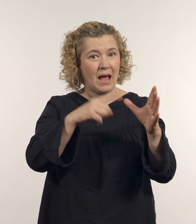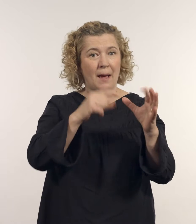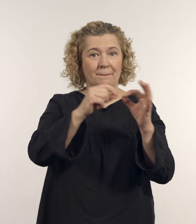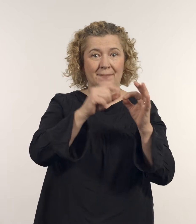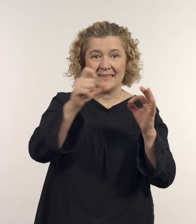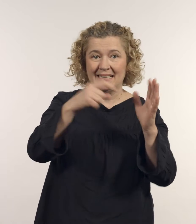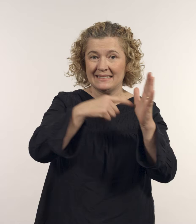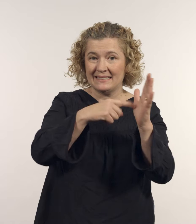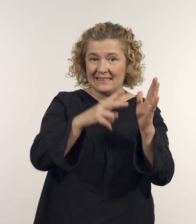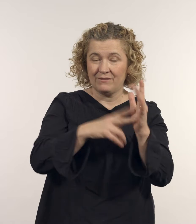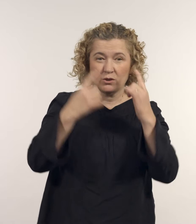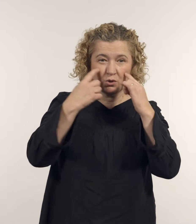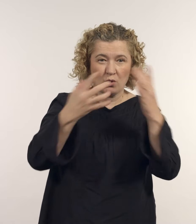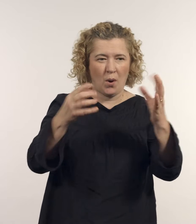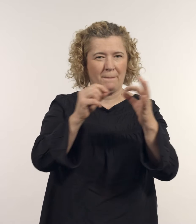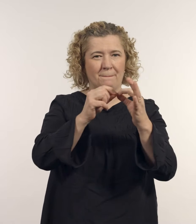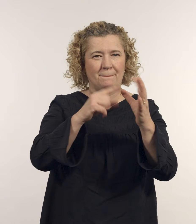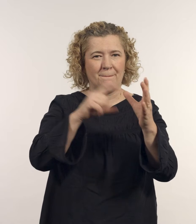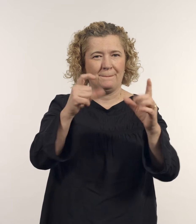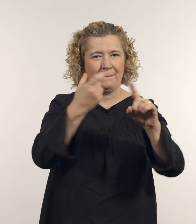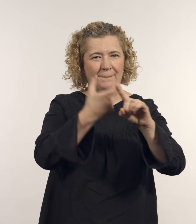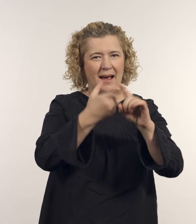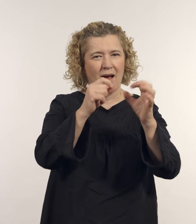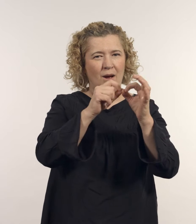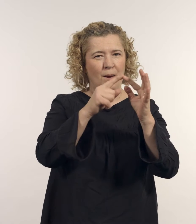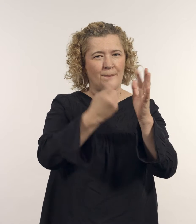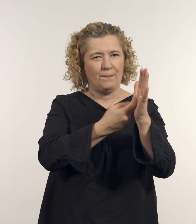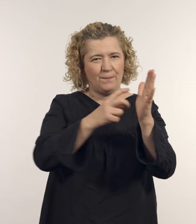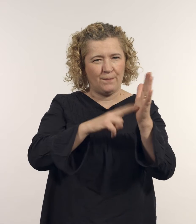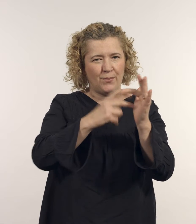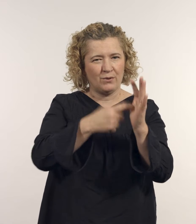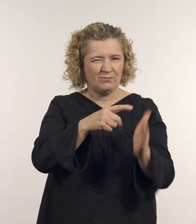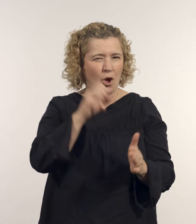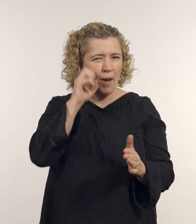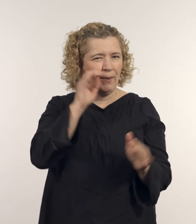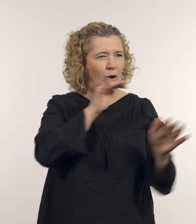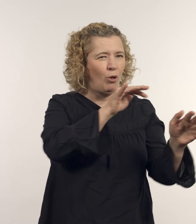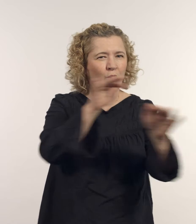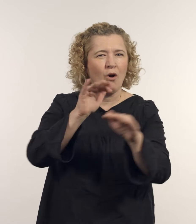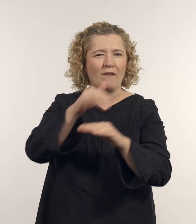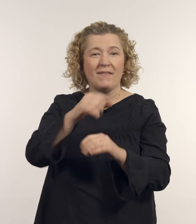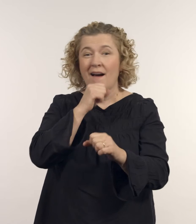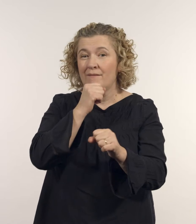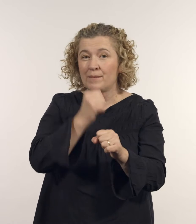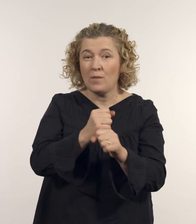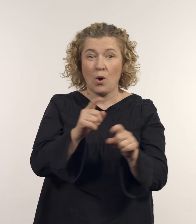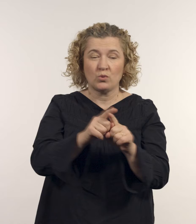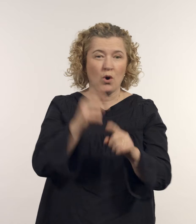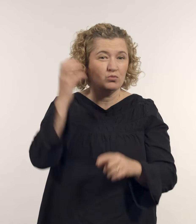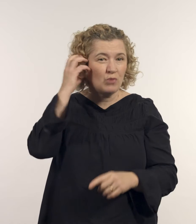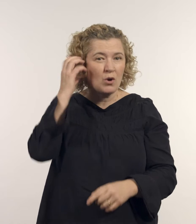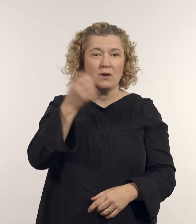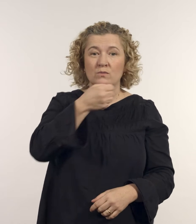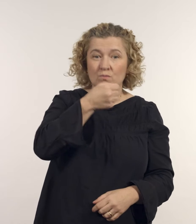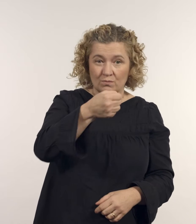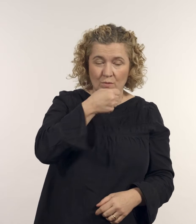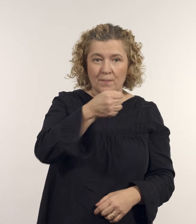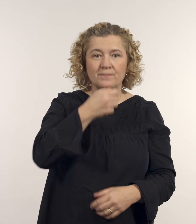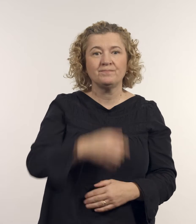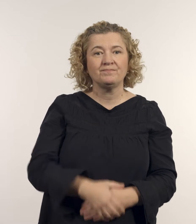whose credits include the political satire Backberner on ABC-TV.